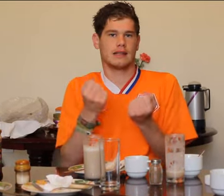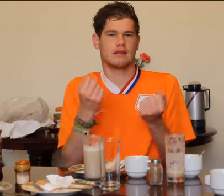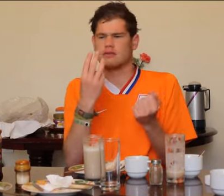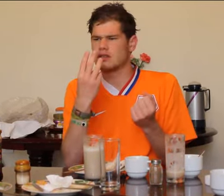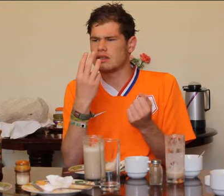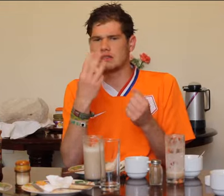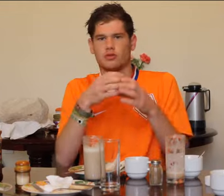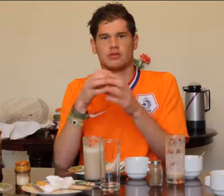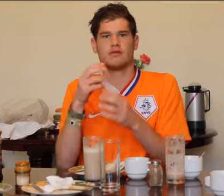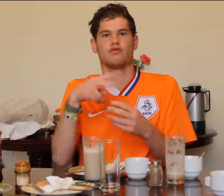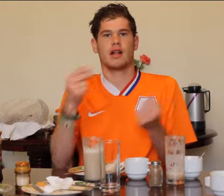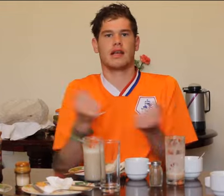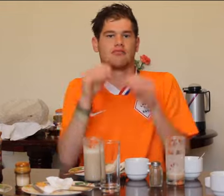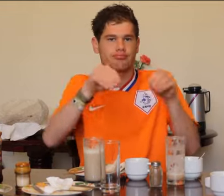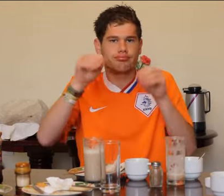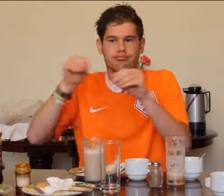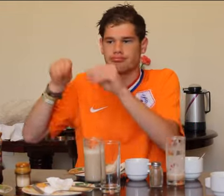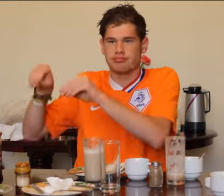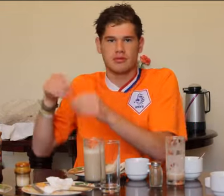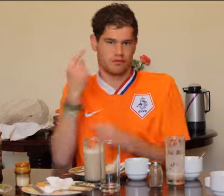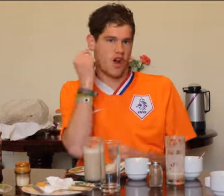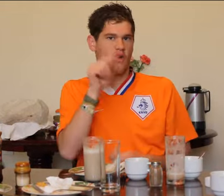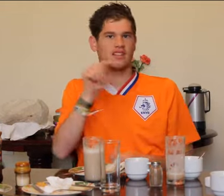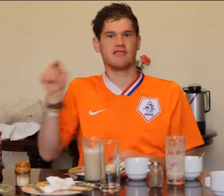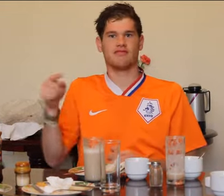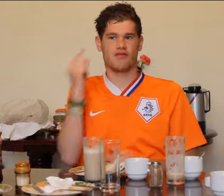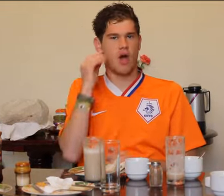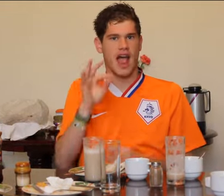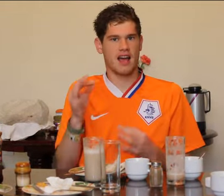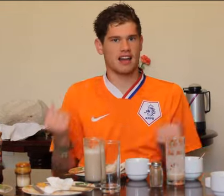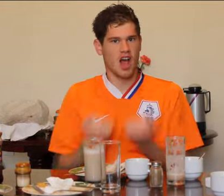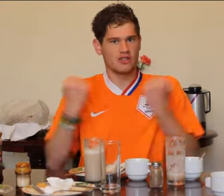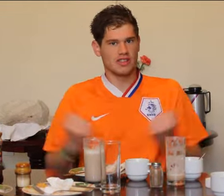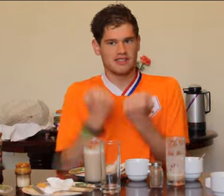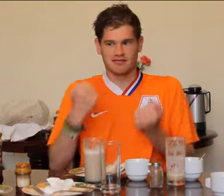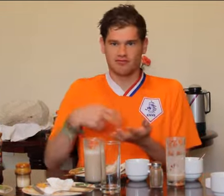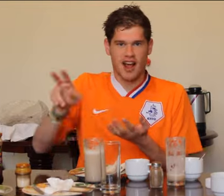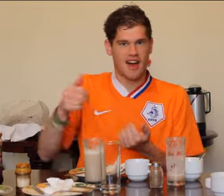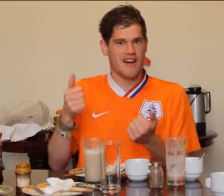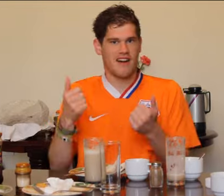So football classes to deaf girls, they were very enthusiastic